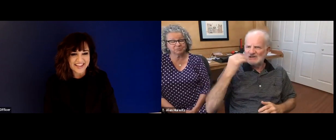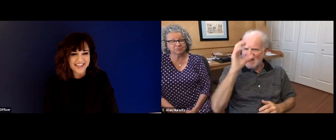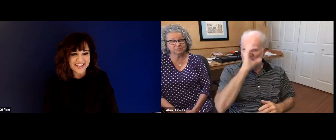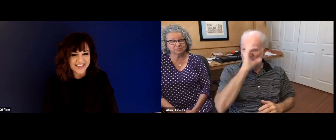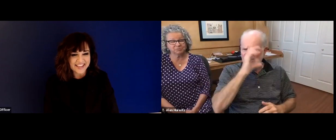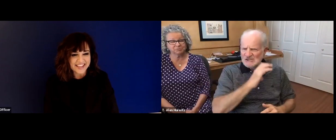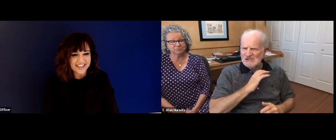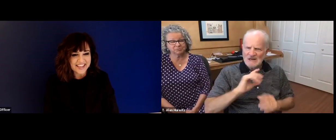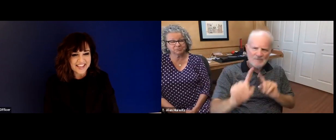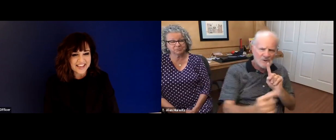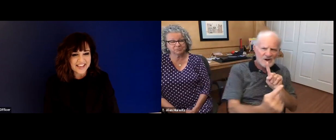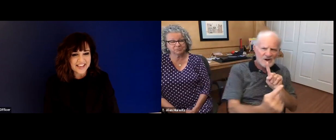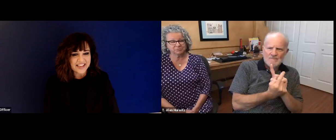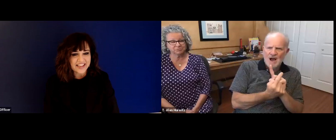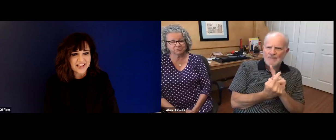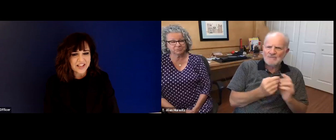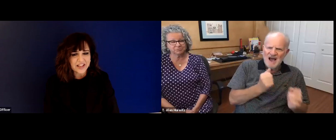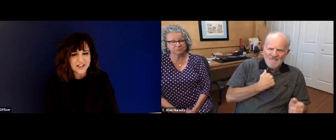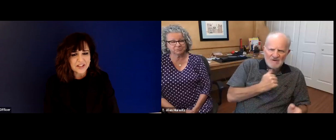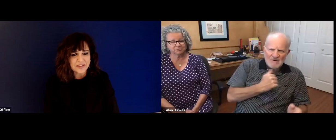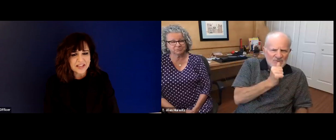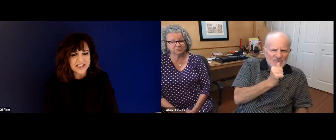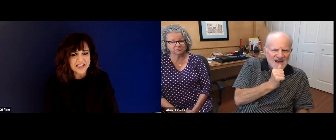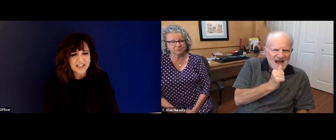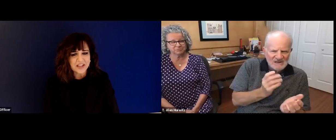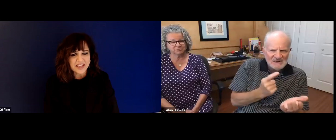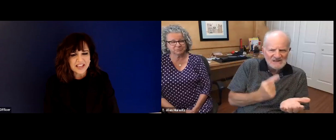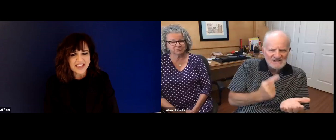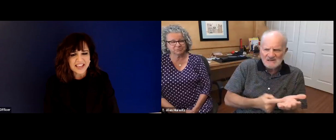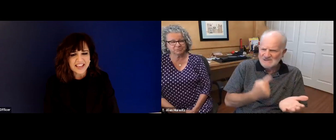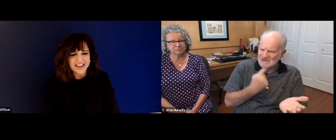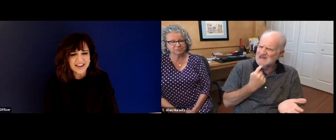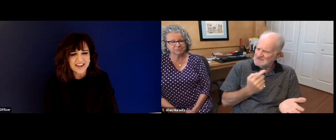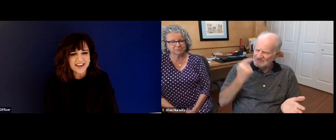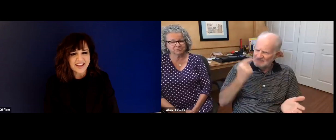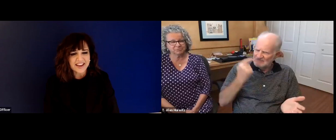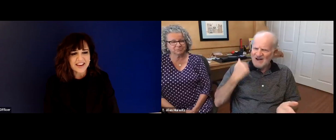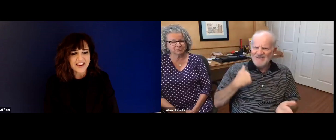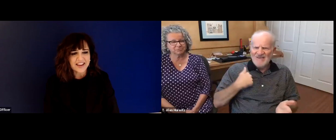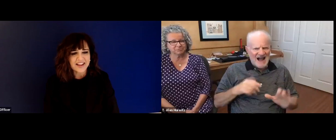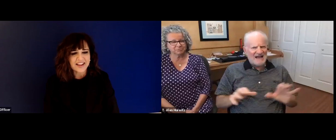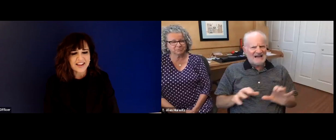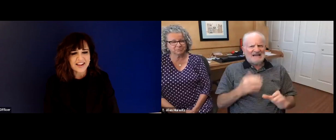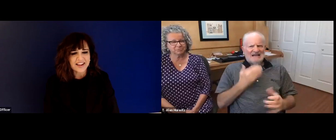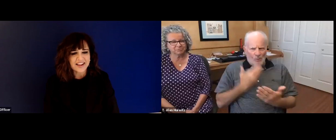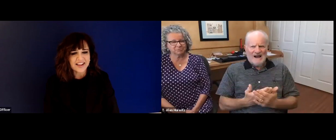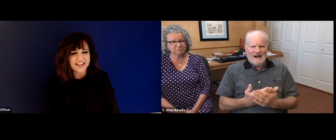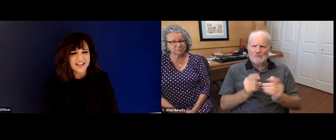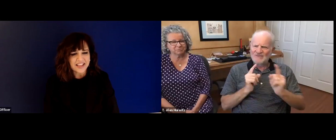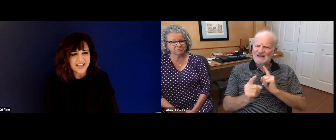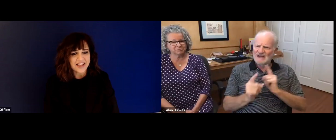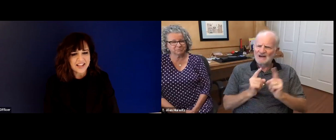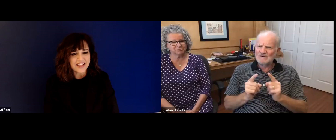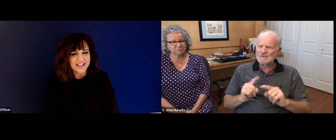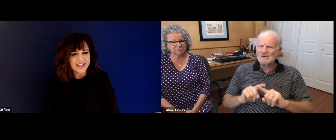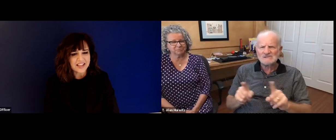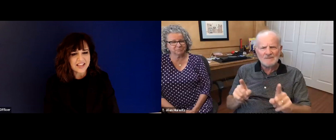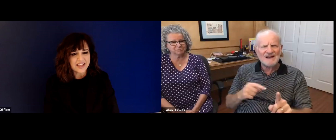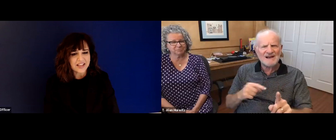I found myself trying to kind of embellish my answers. And actually, I had someone from a search committee come up to me,